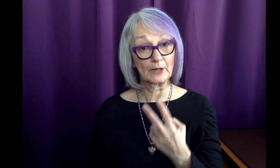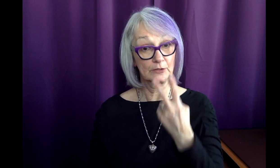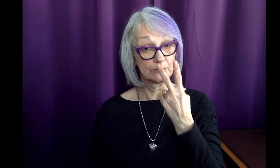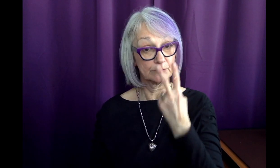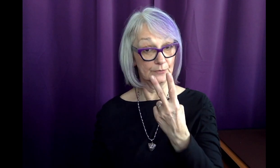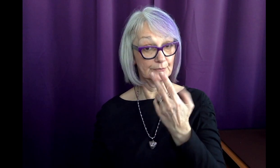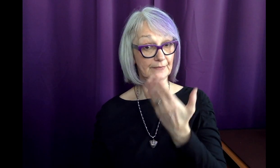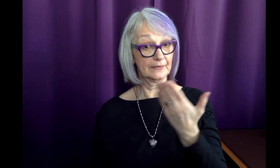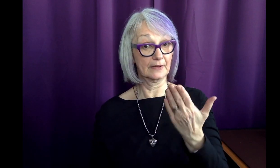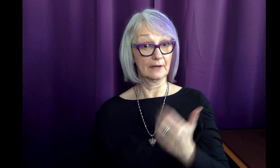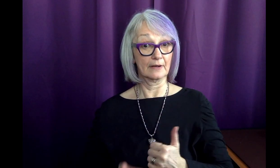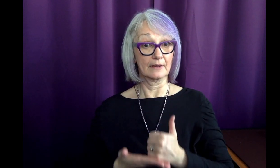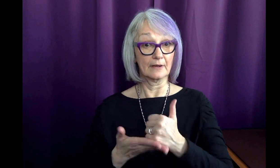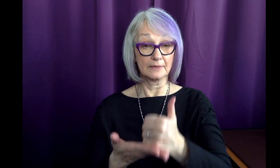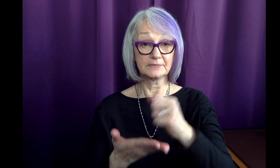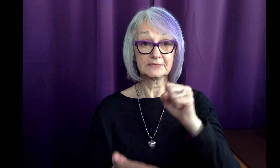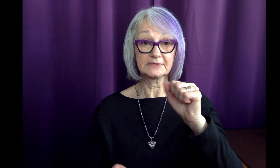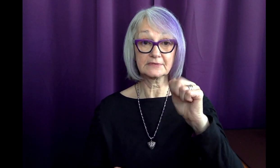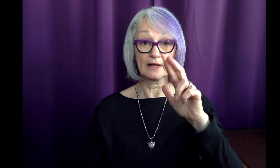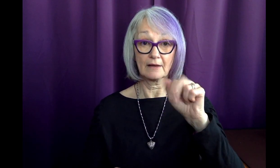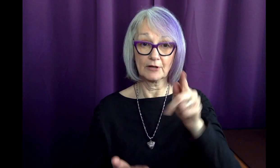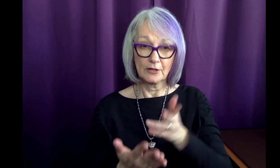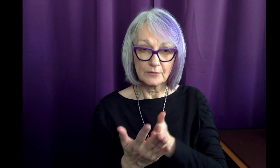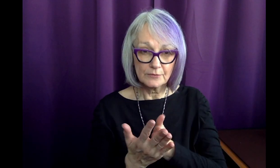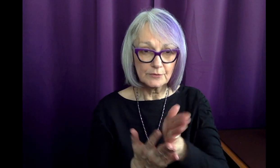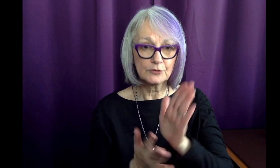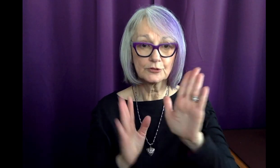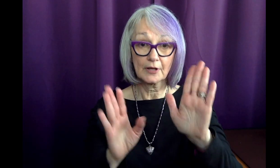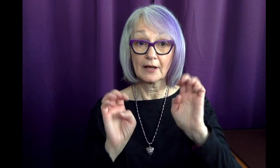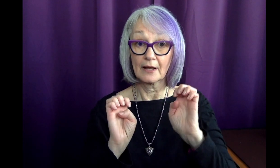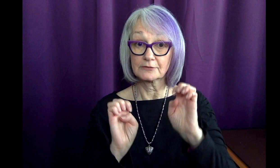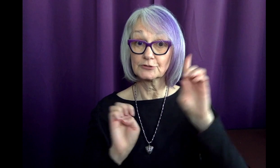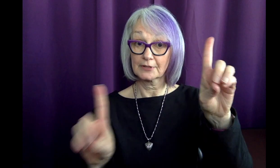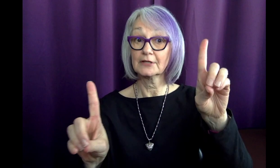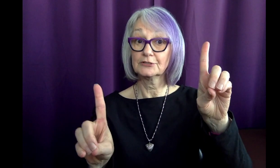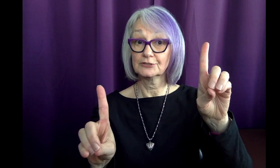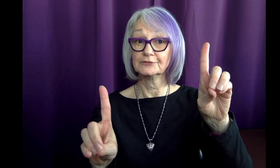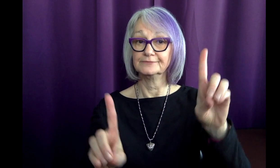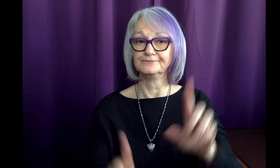Two things helped Sarah navigate her education there